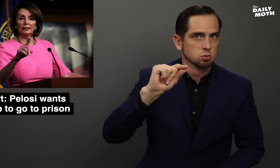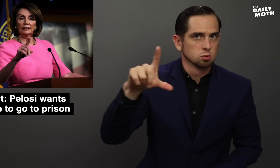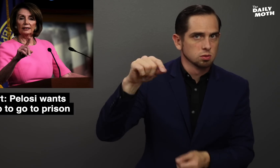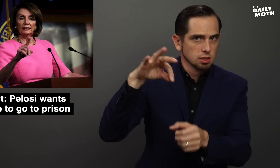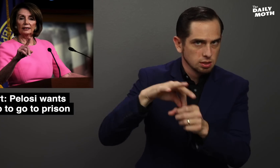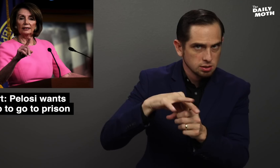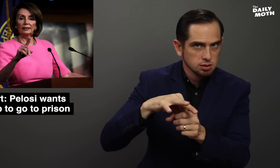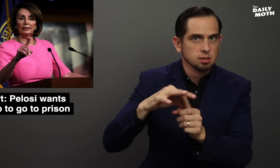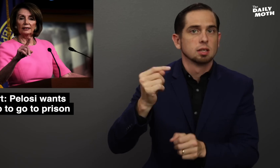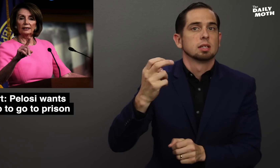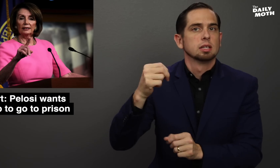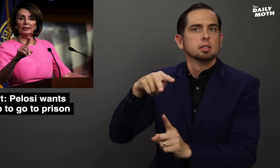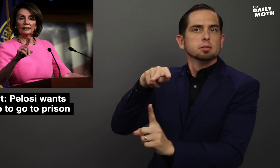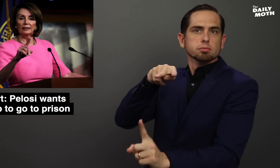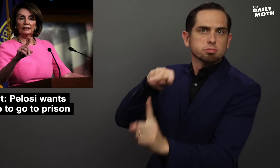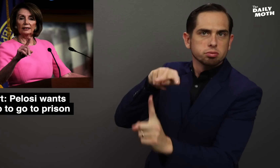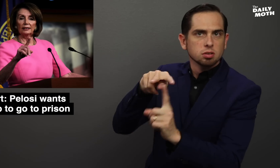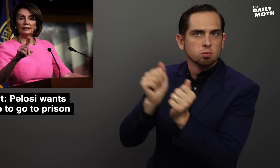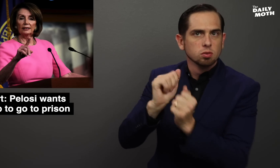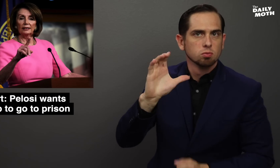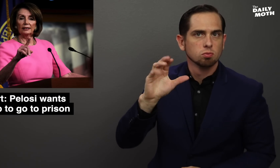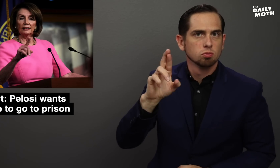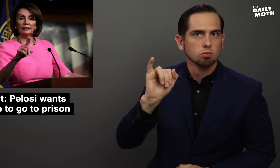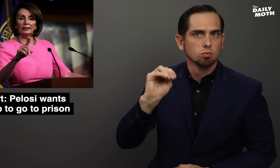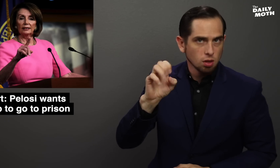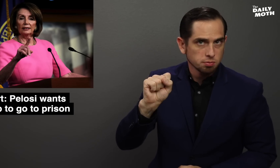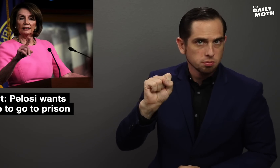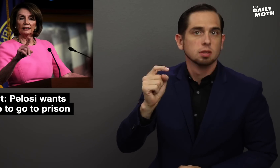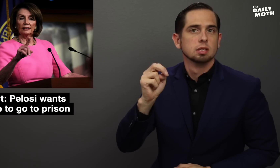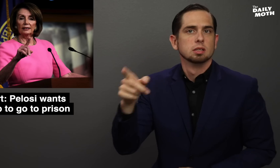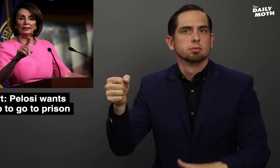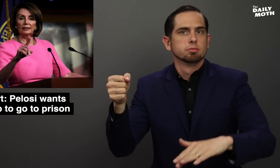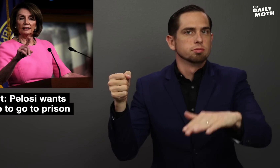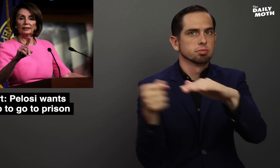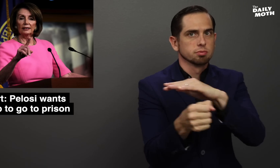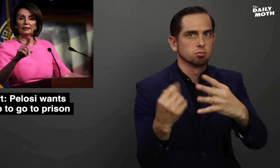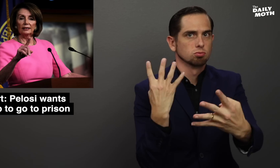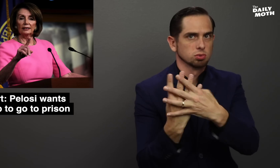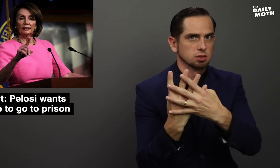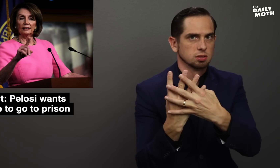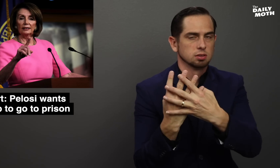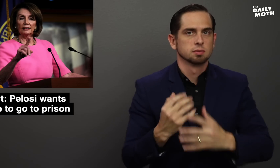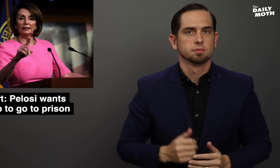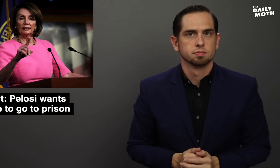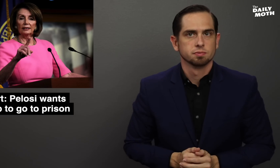the 2020 election, be indicted with crimes, and go to prison.